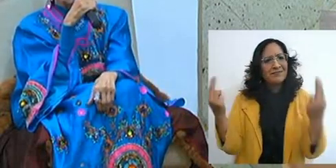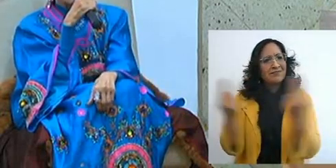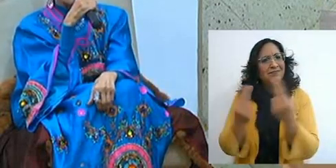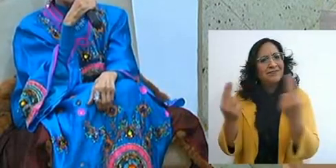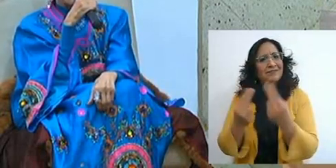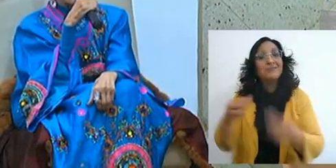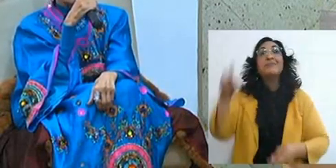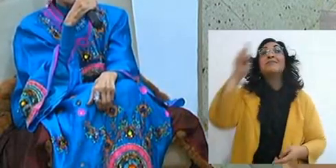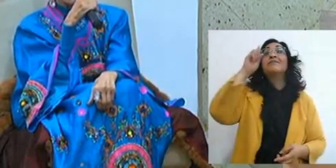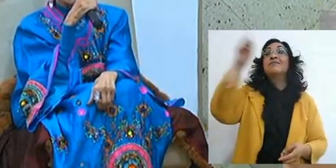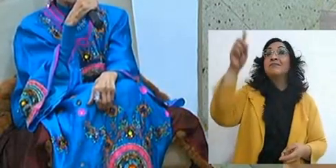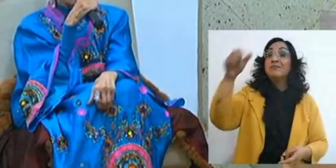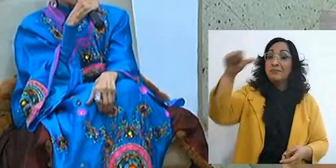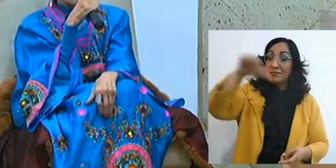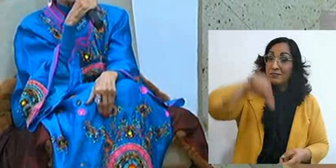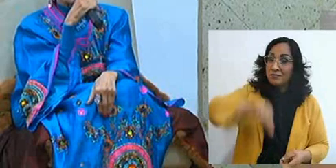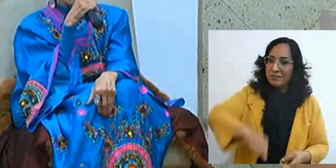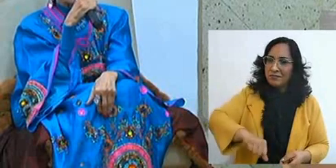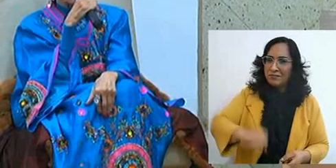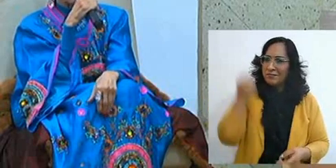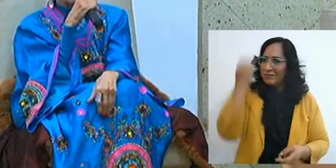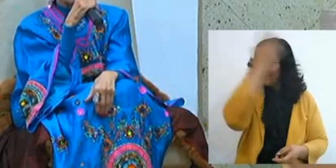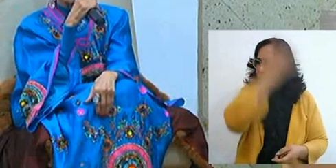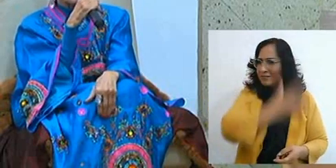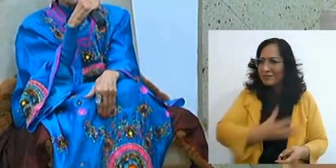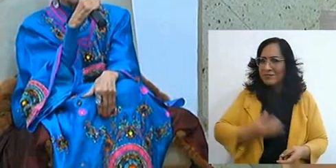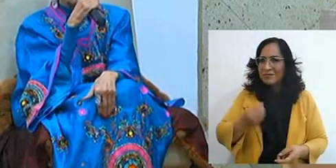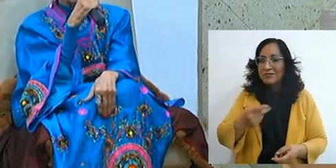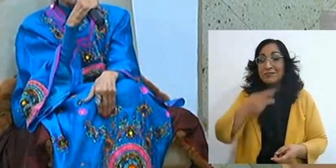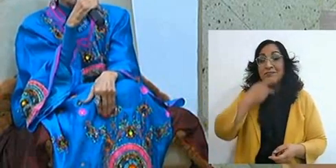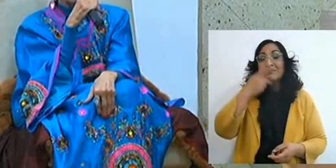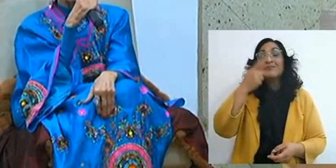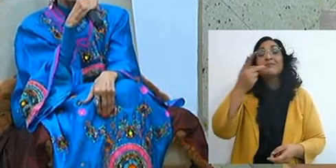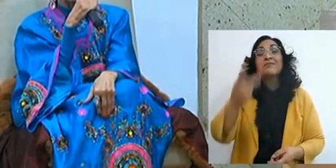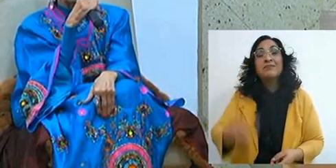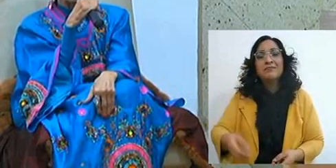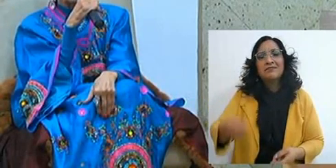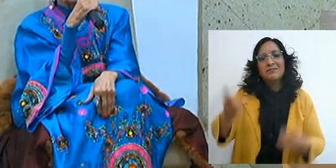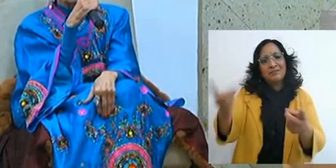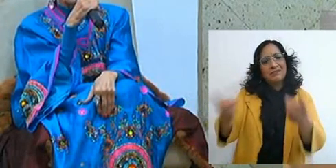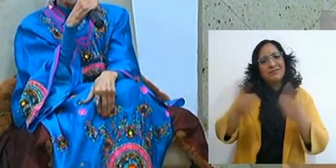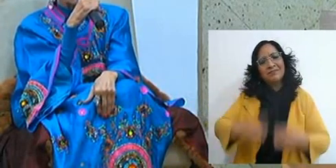and today through the beautiful preaching that the Lord gave us,